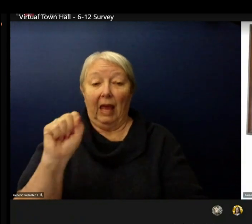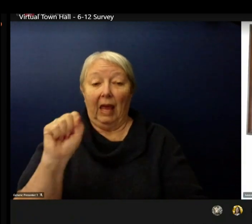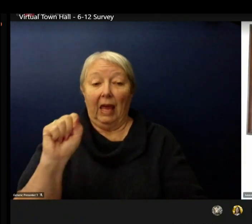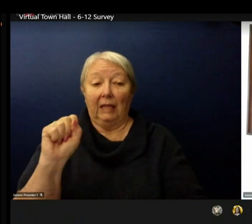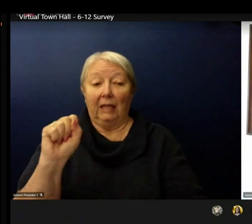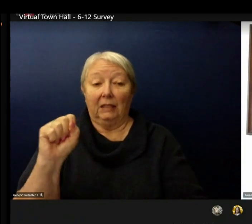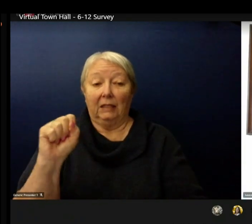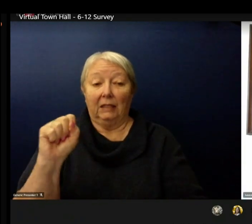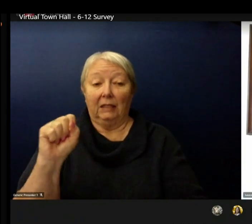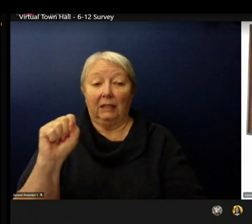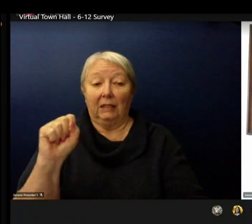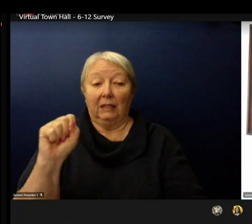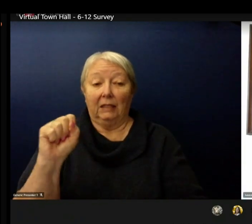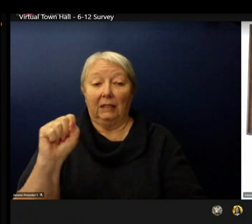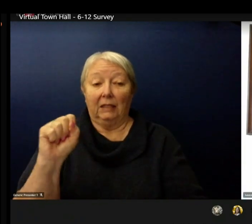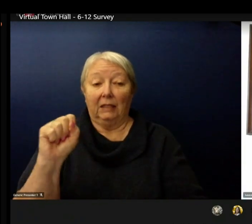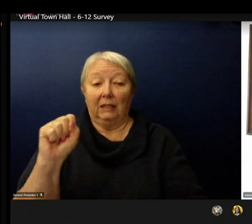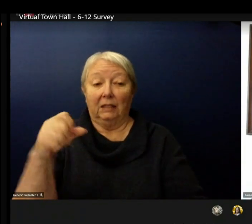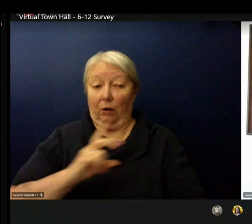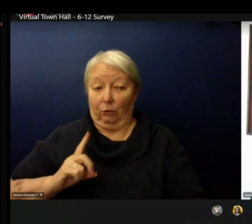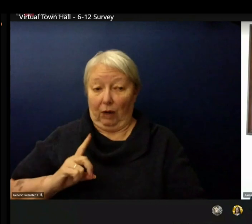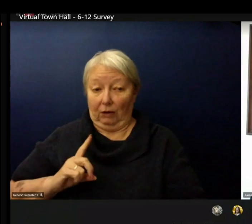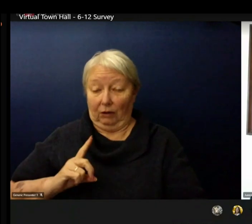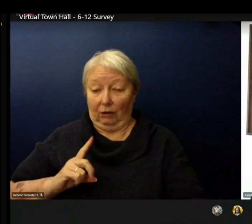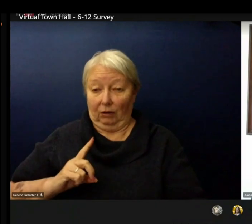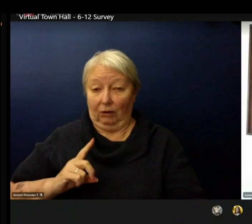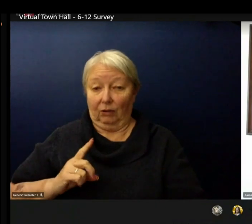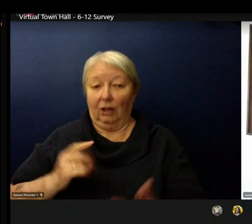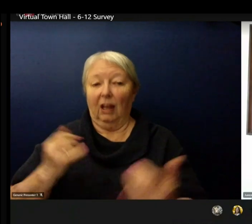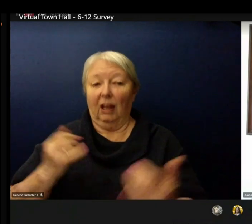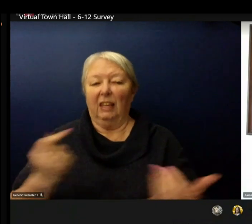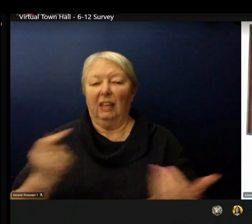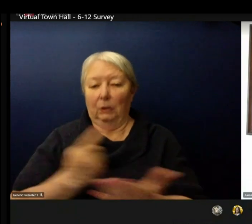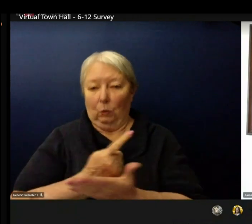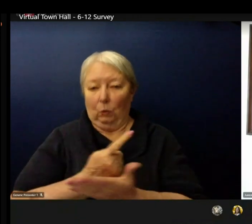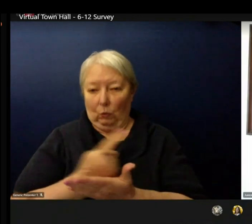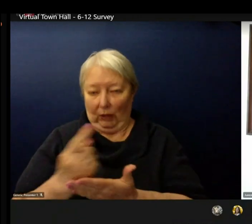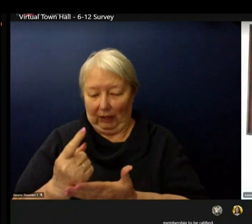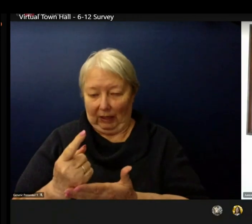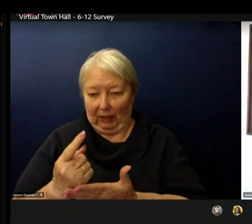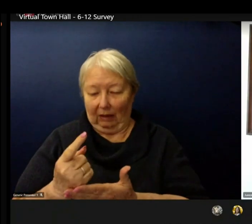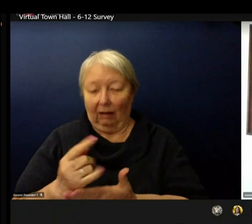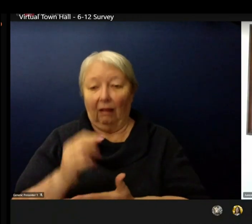This agreement prioritizes continuity of learning for all 6th-12th grade students.